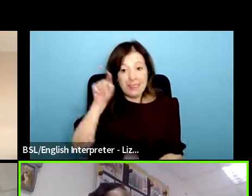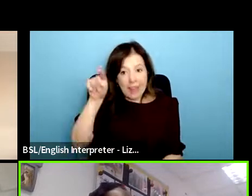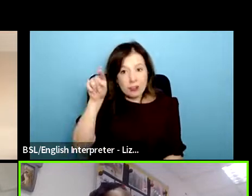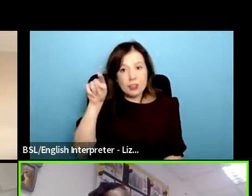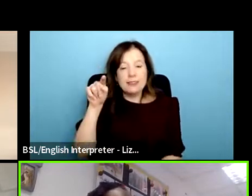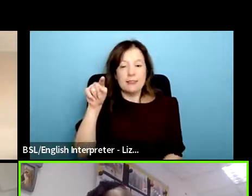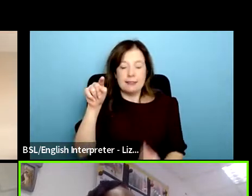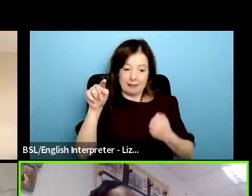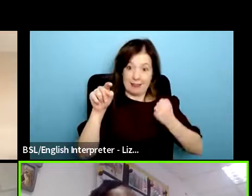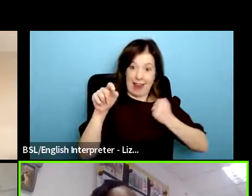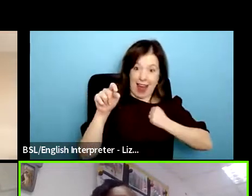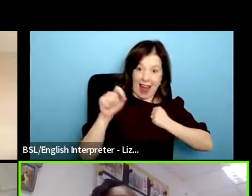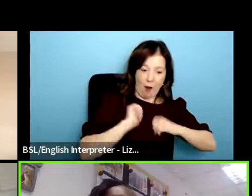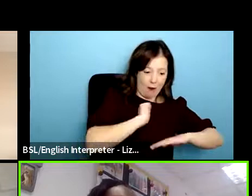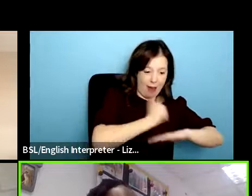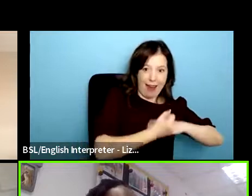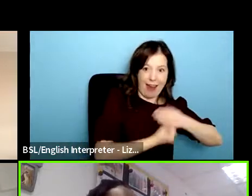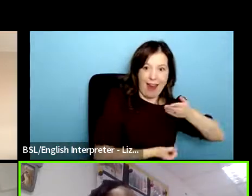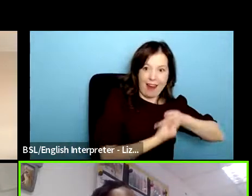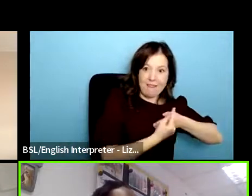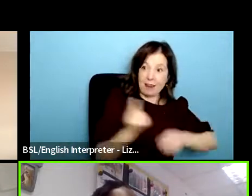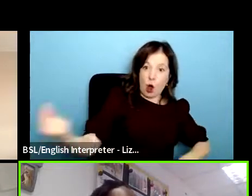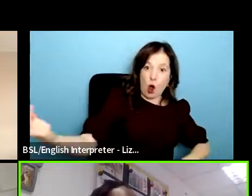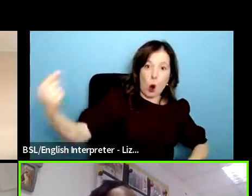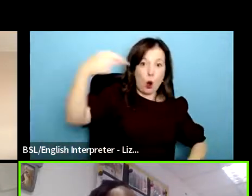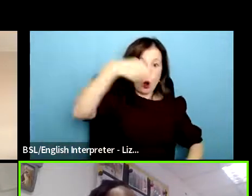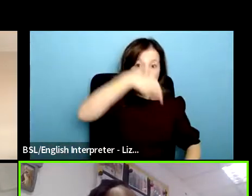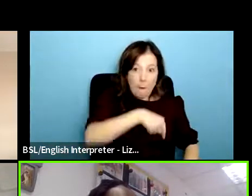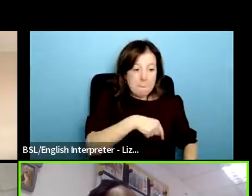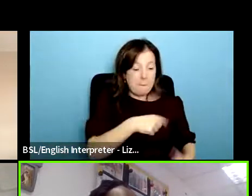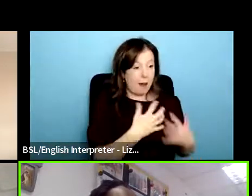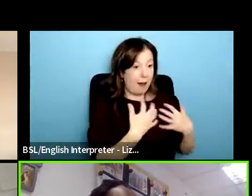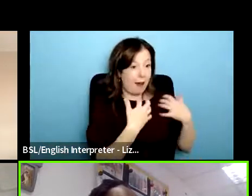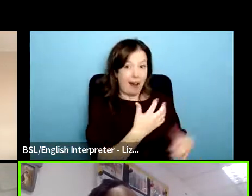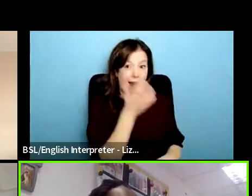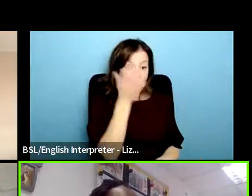events to talk to these women so that the women are able to understand what goes on